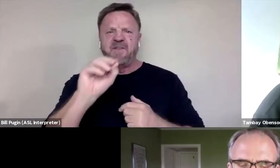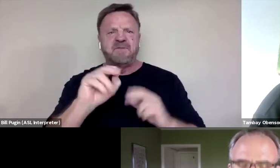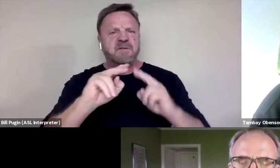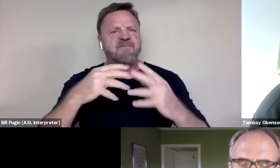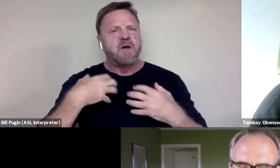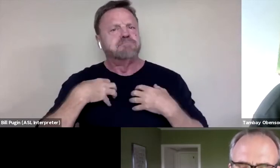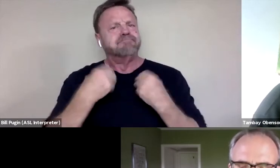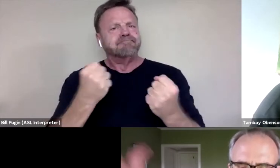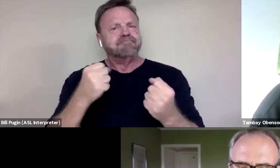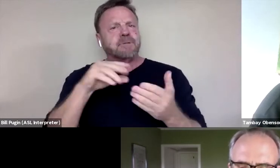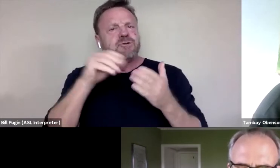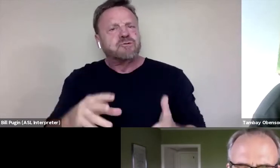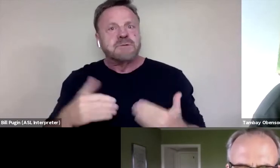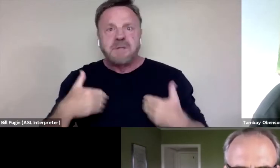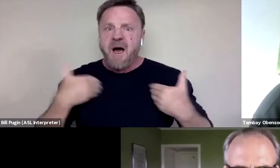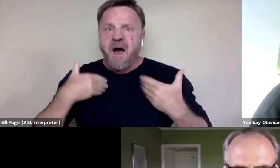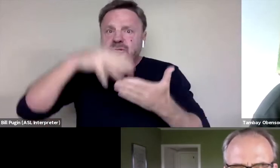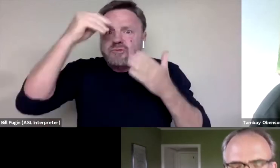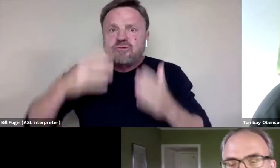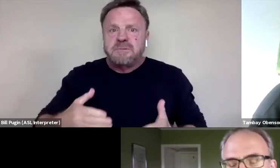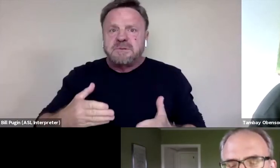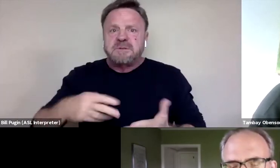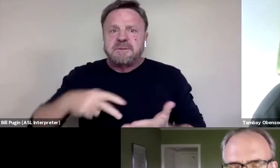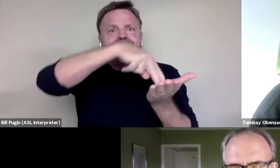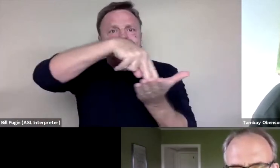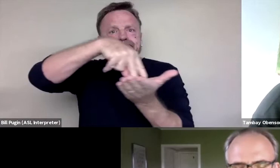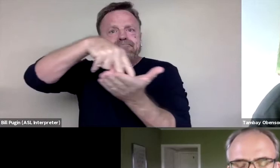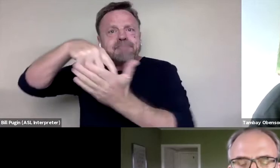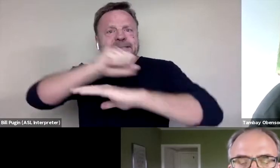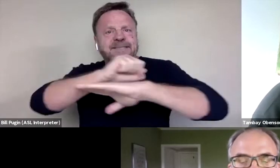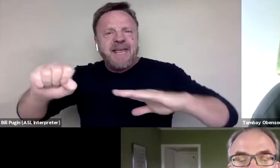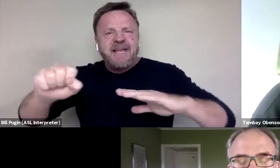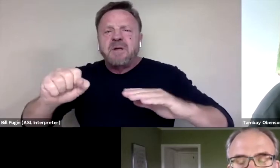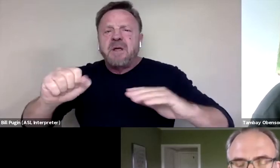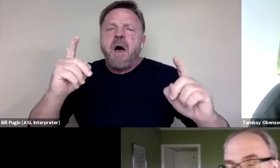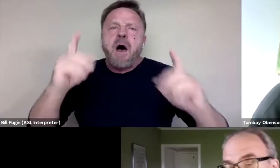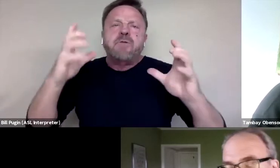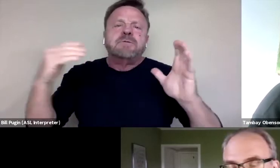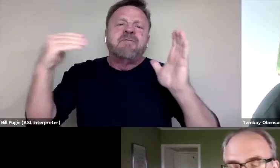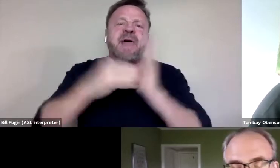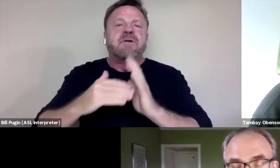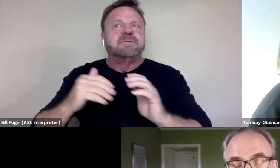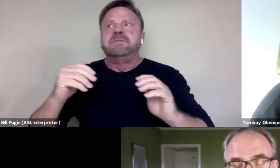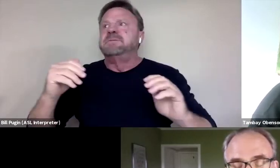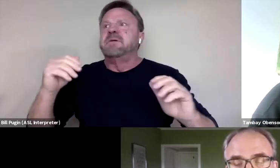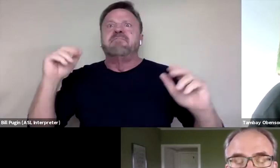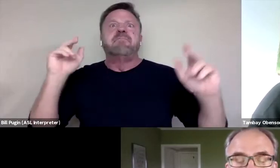young students up on stage, and then you had hundreds of thousands of actors, millions around the world seeing that,